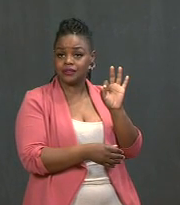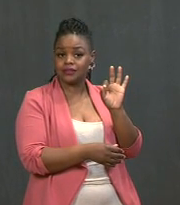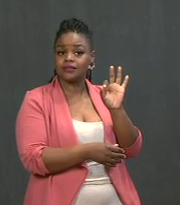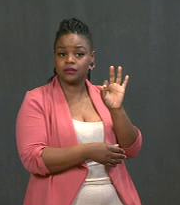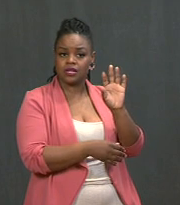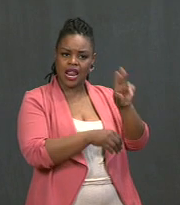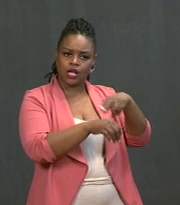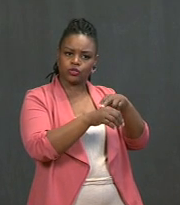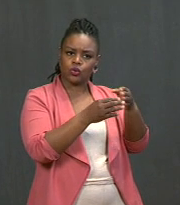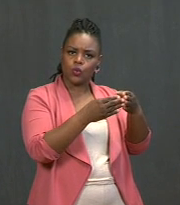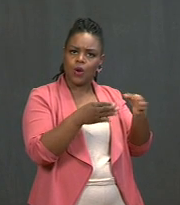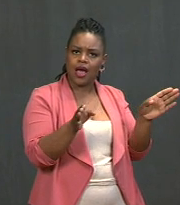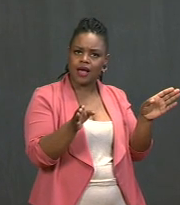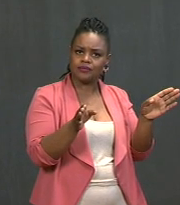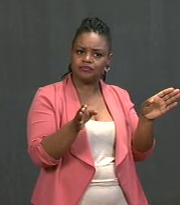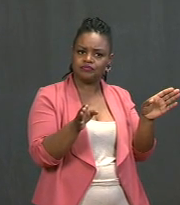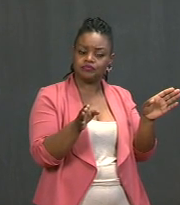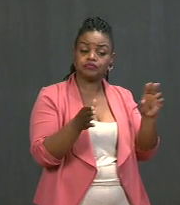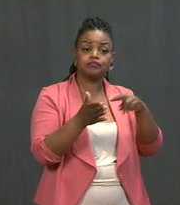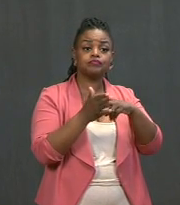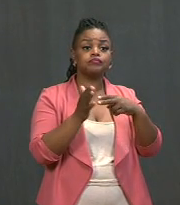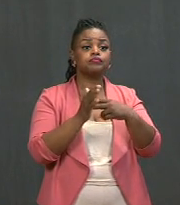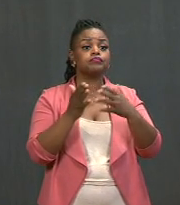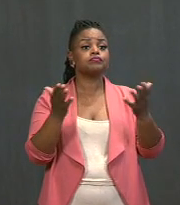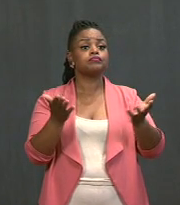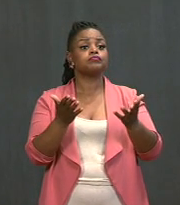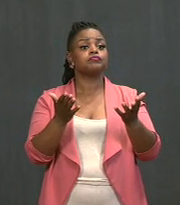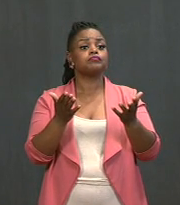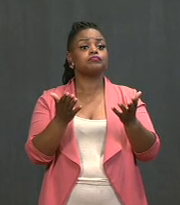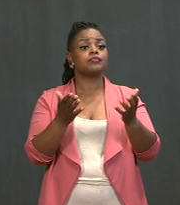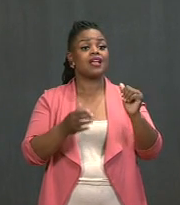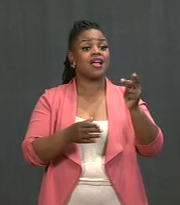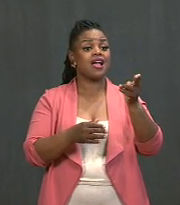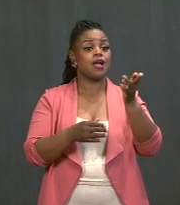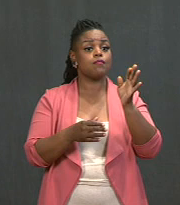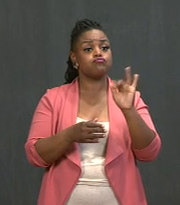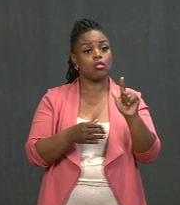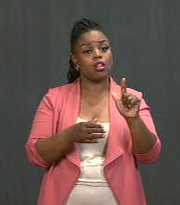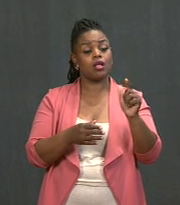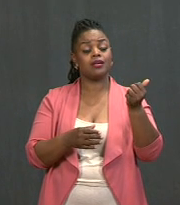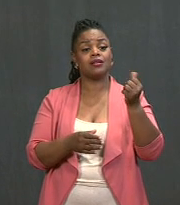That means, by no later than April 19th, in every part of this country,